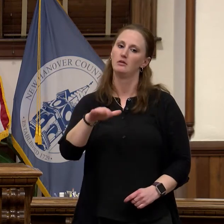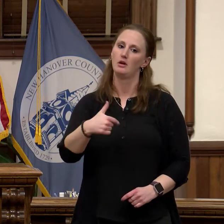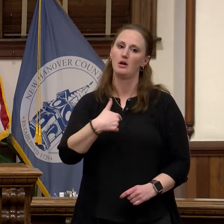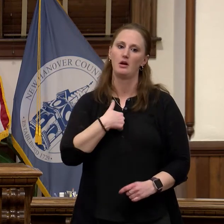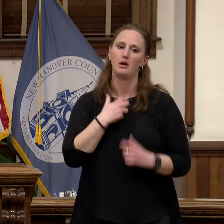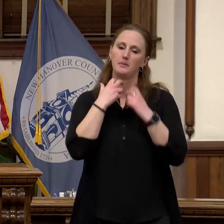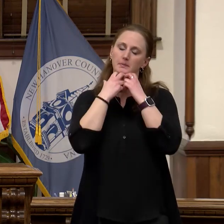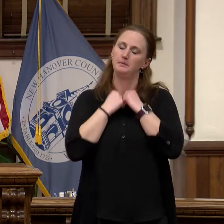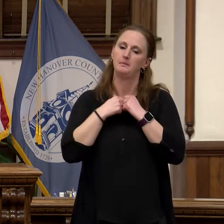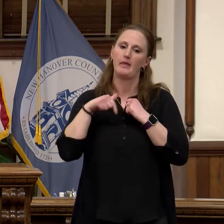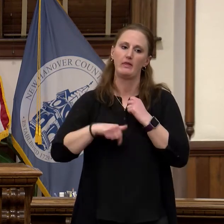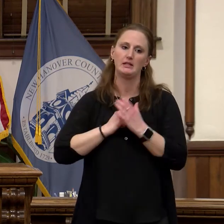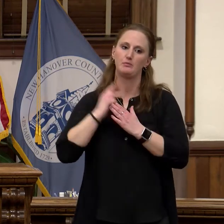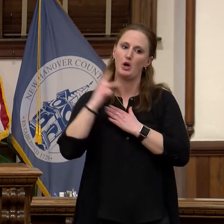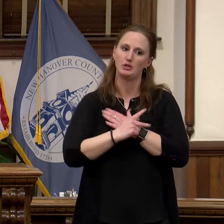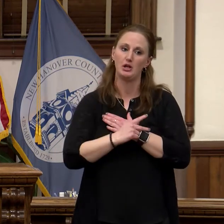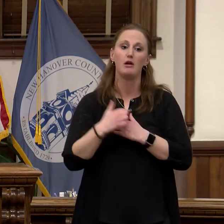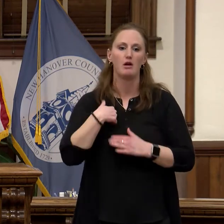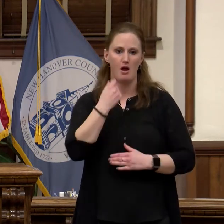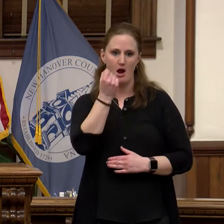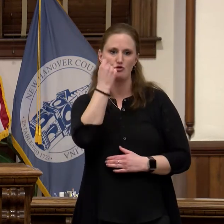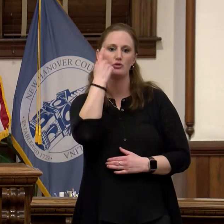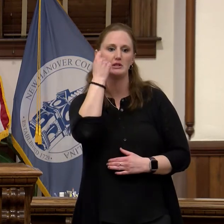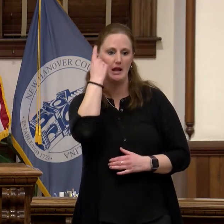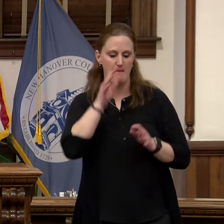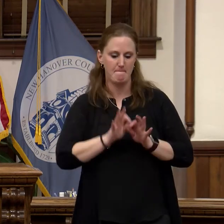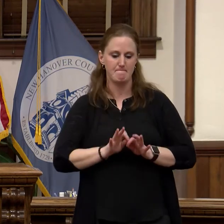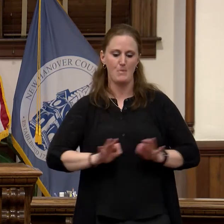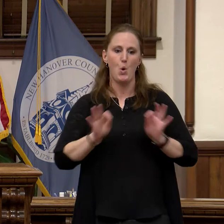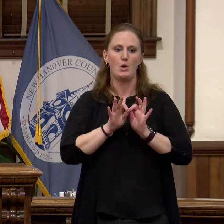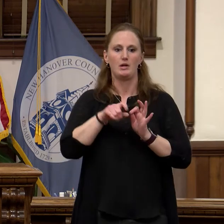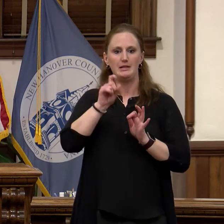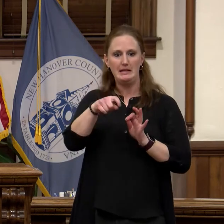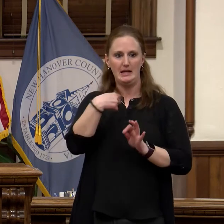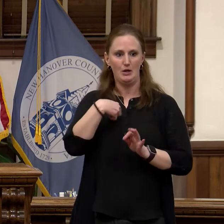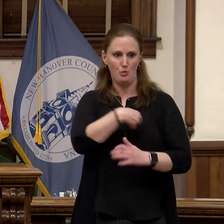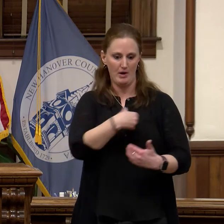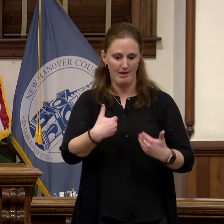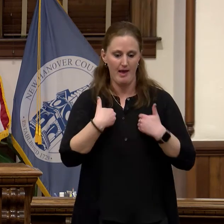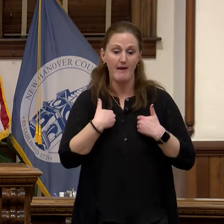the critical need that this community has and I know personally the impact the